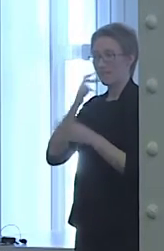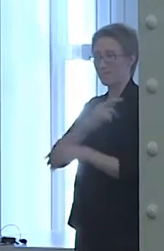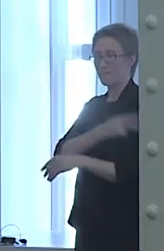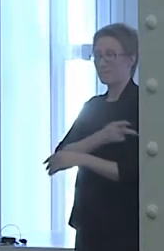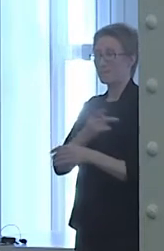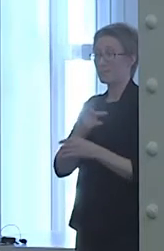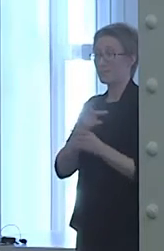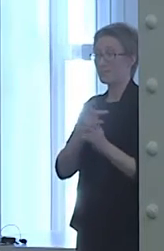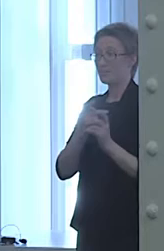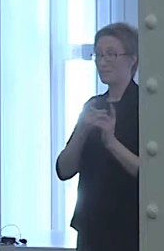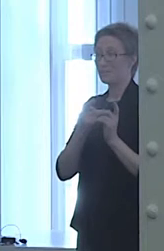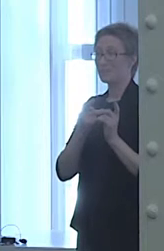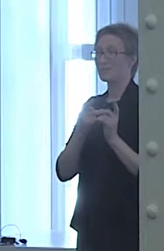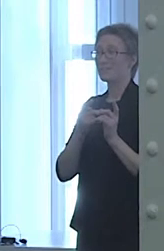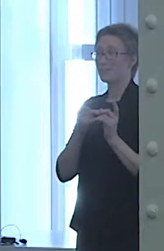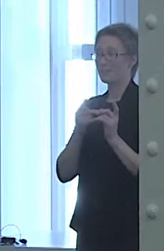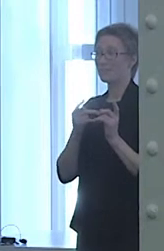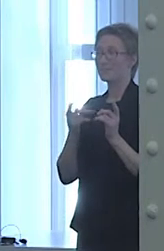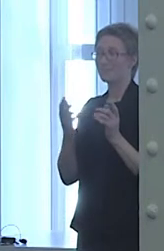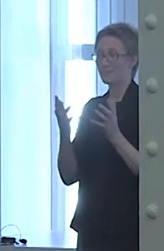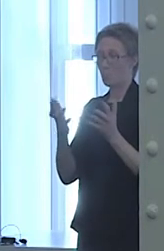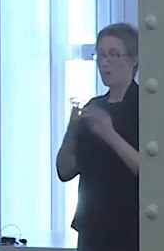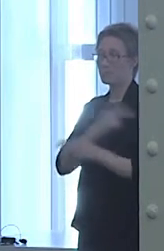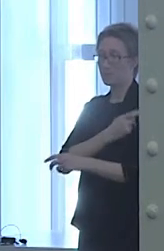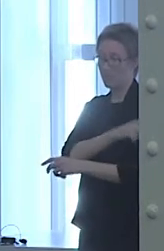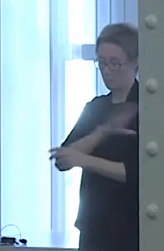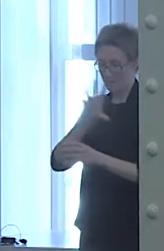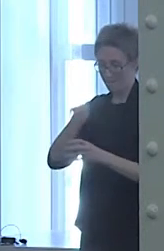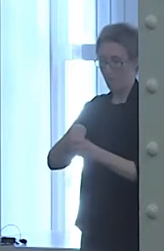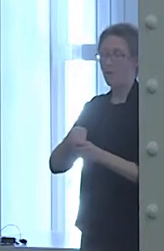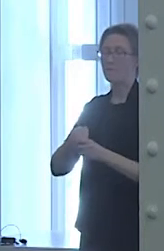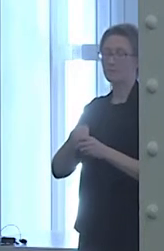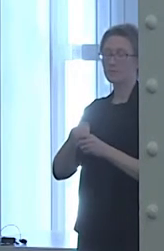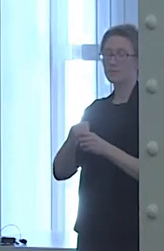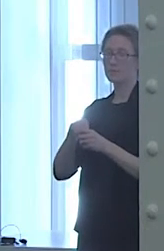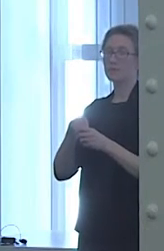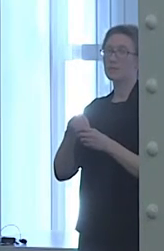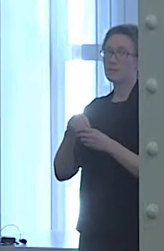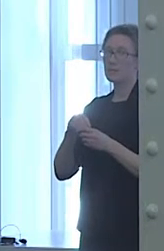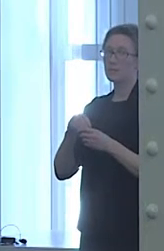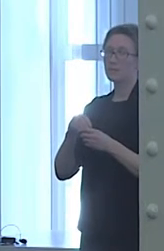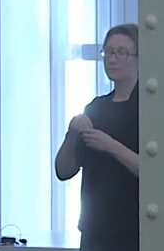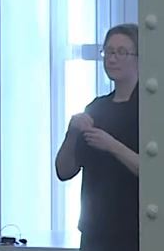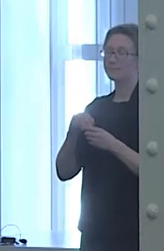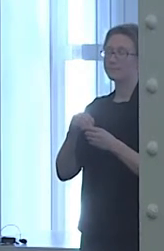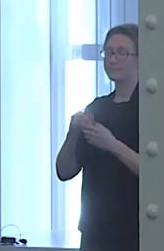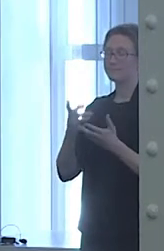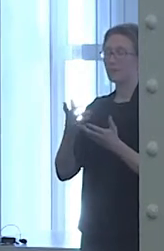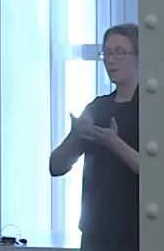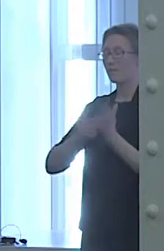when I was having surgery for myasthenia gravis. I brought my mom with me to my doctor's appointment